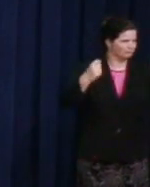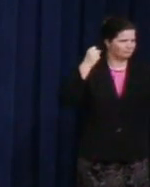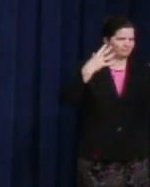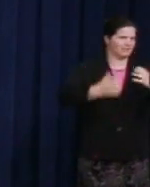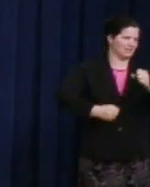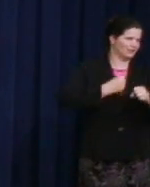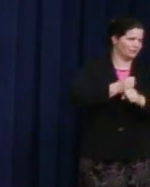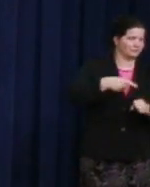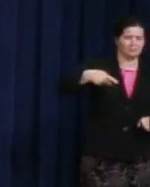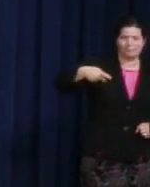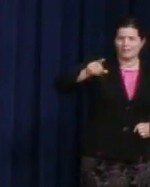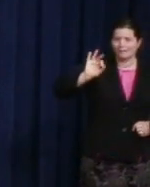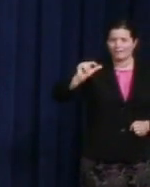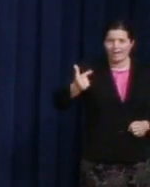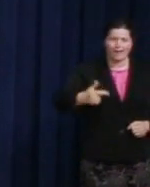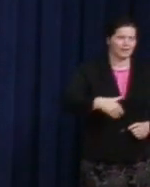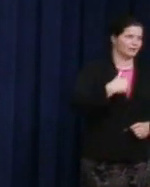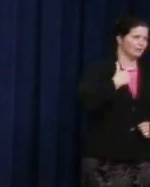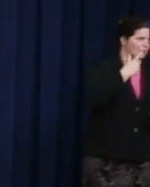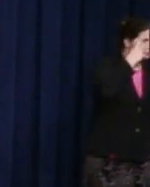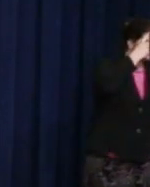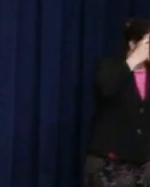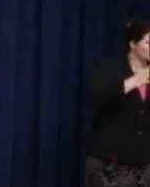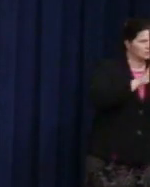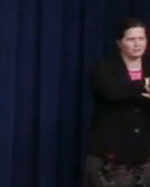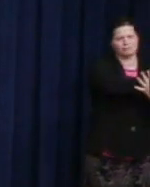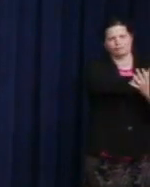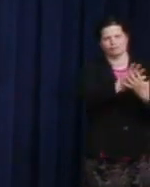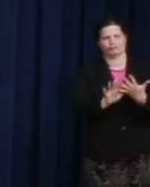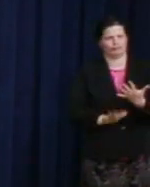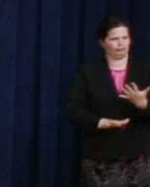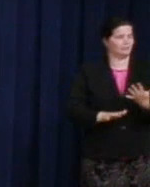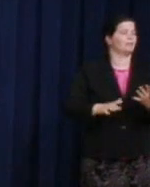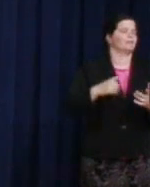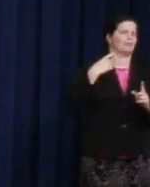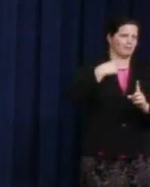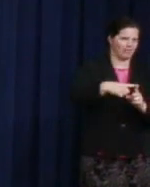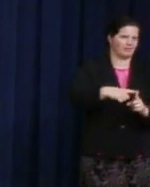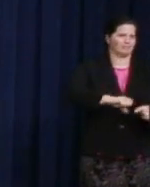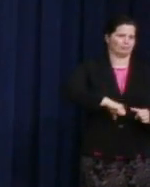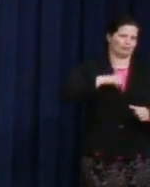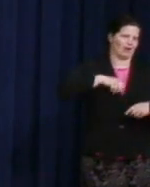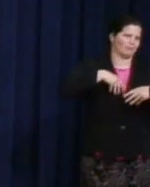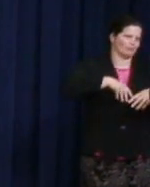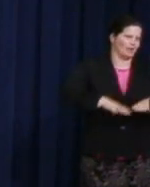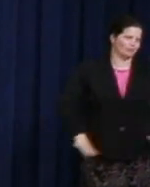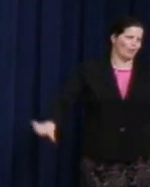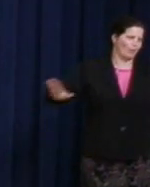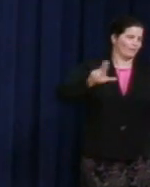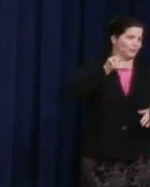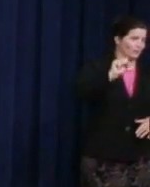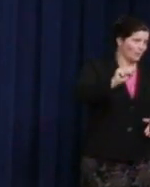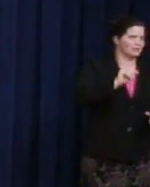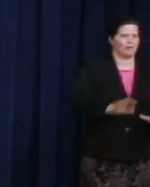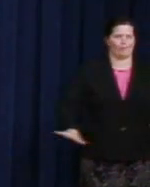PFLAG moms to young dreamers, and every year without fail in pride parades across the country, and increasing, across the world.